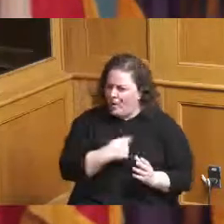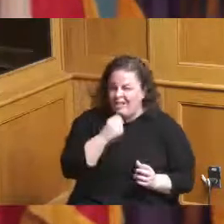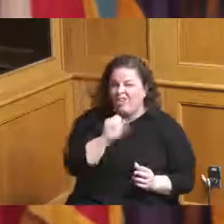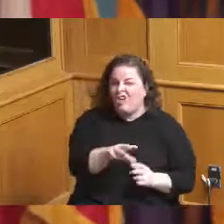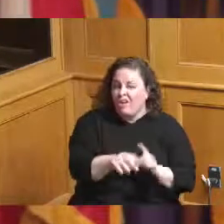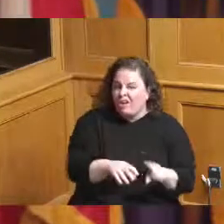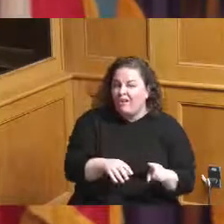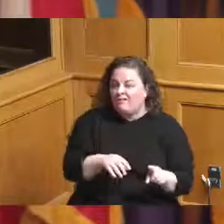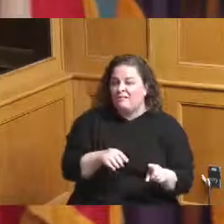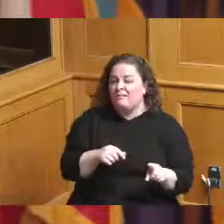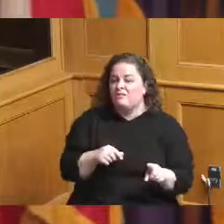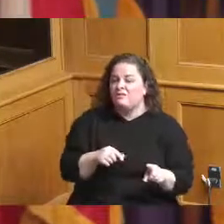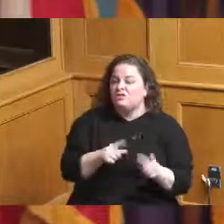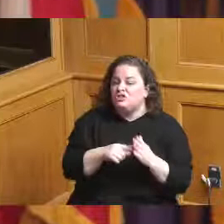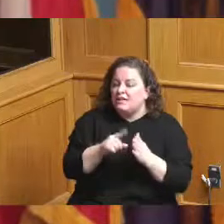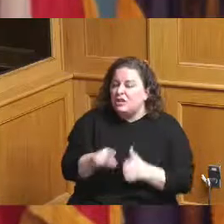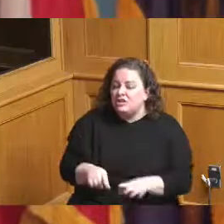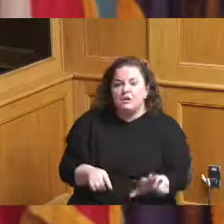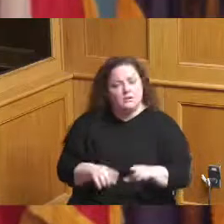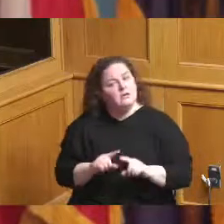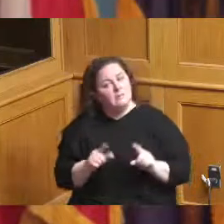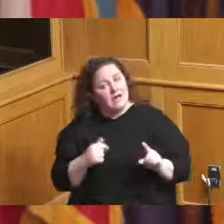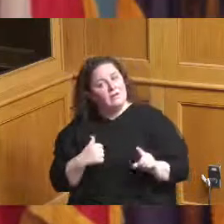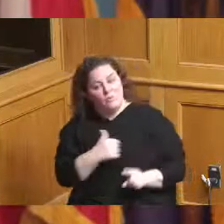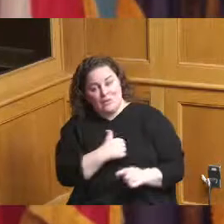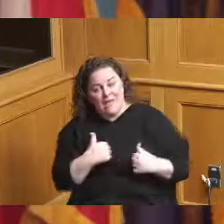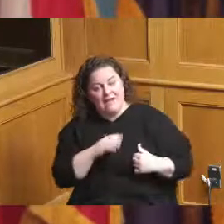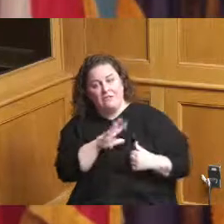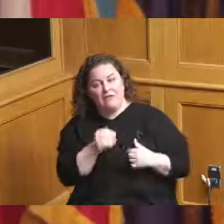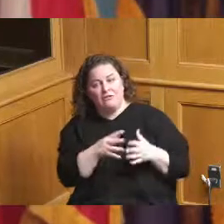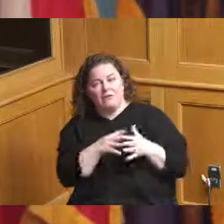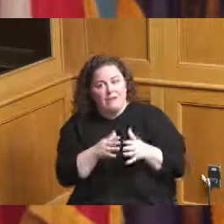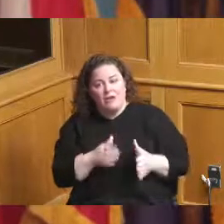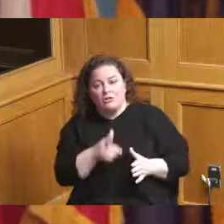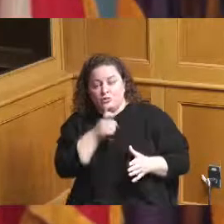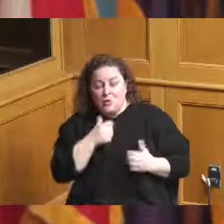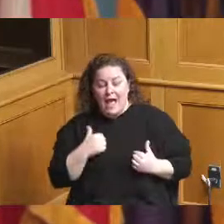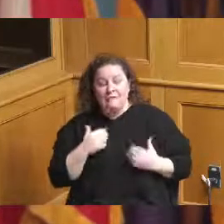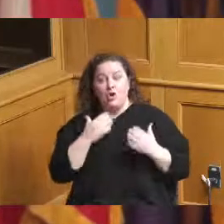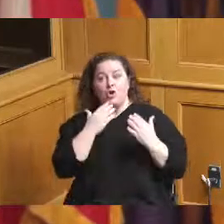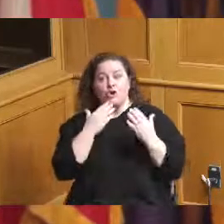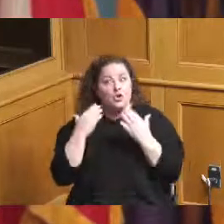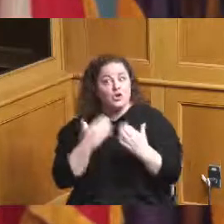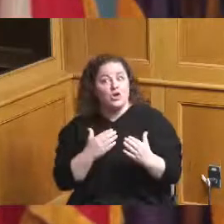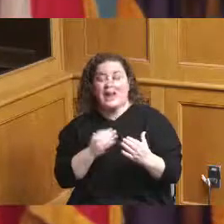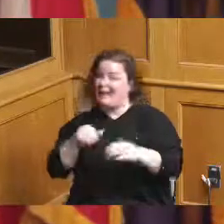there's some African Americans that actually have good you know and we've got national people you